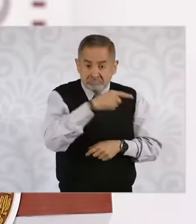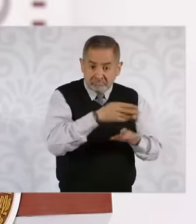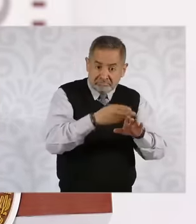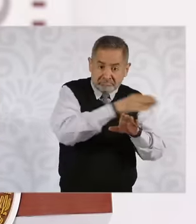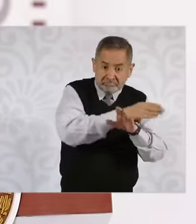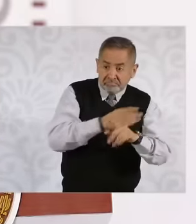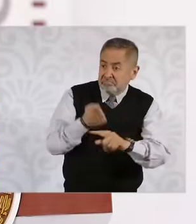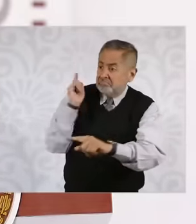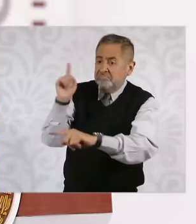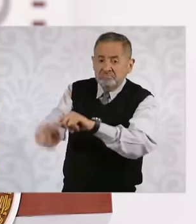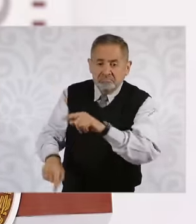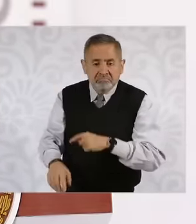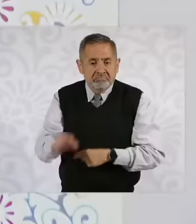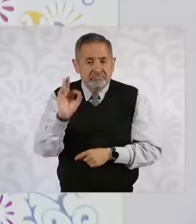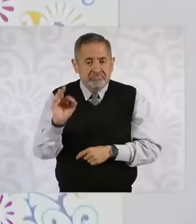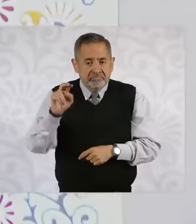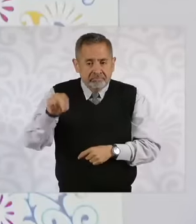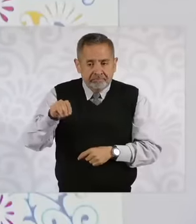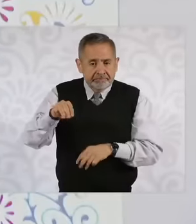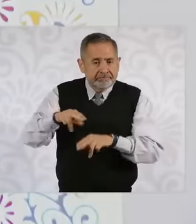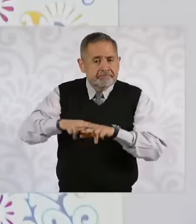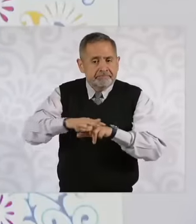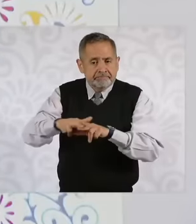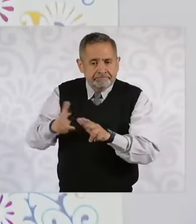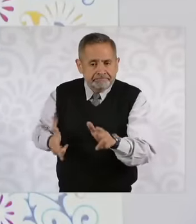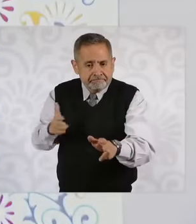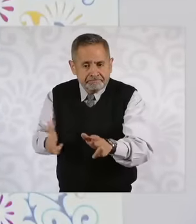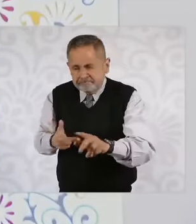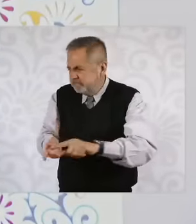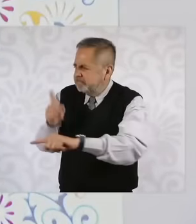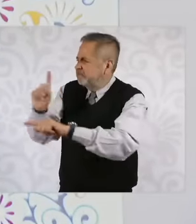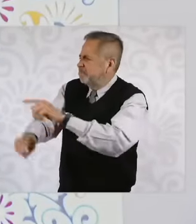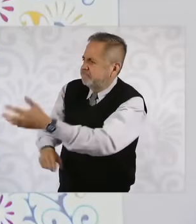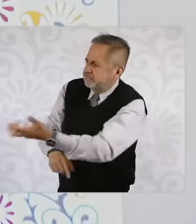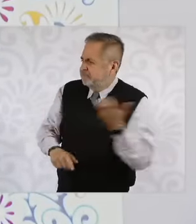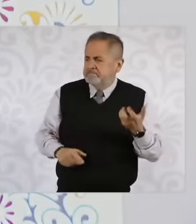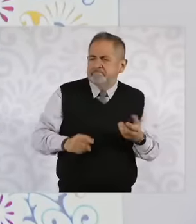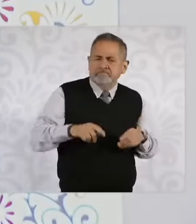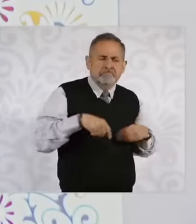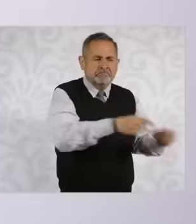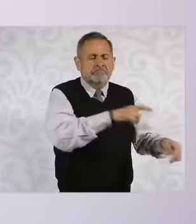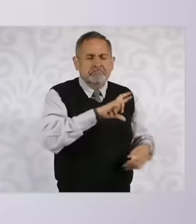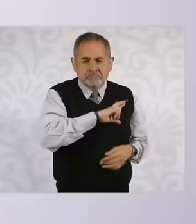railroads to privatize eljido